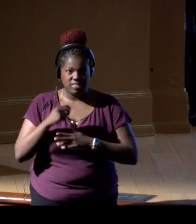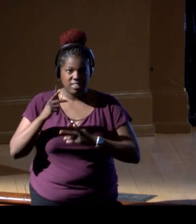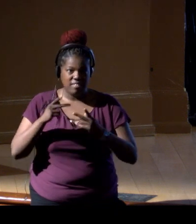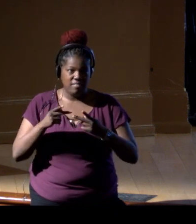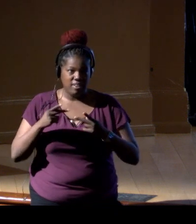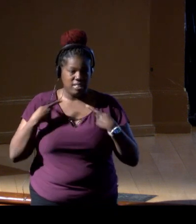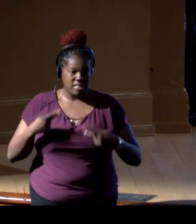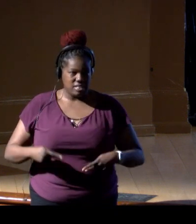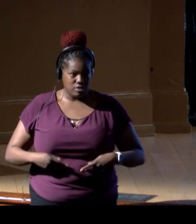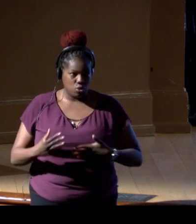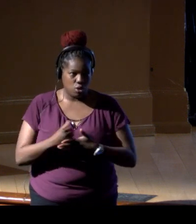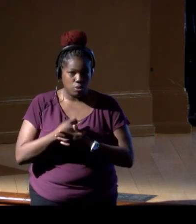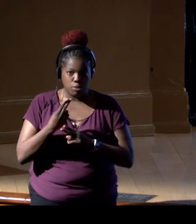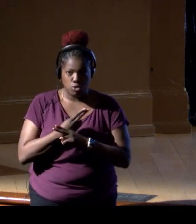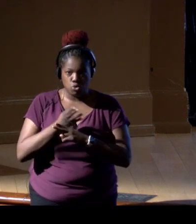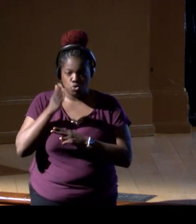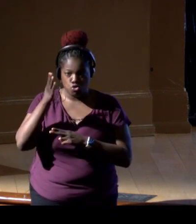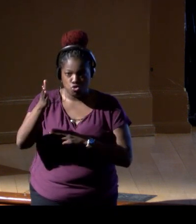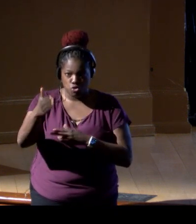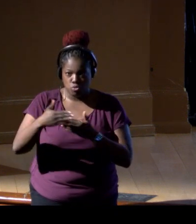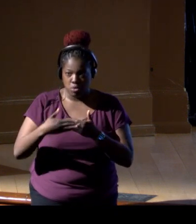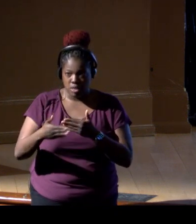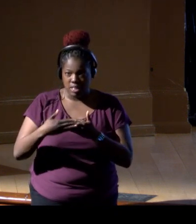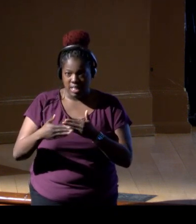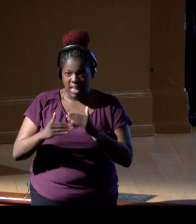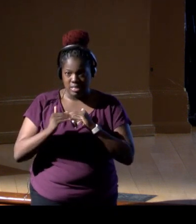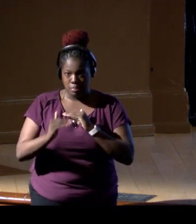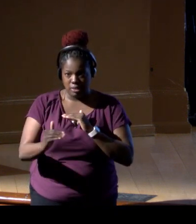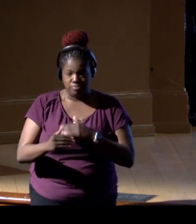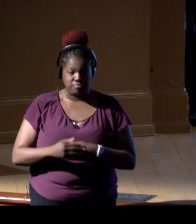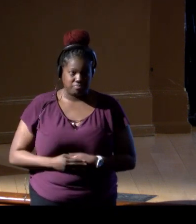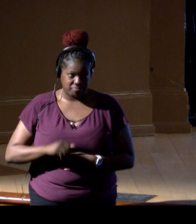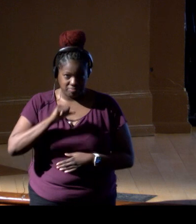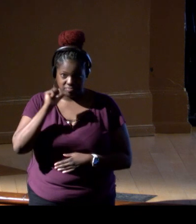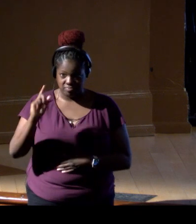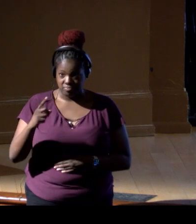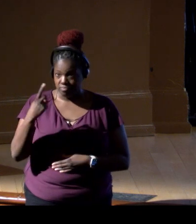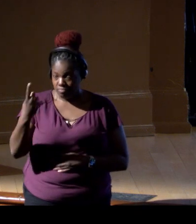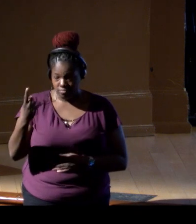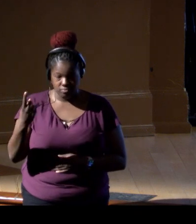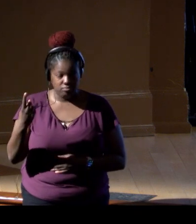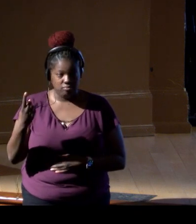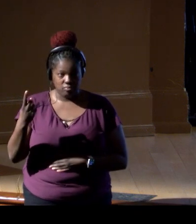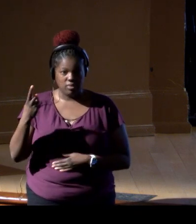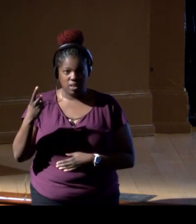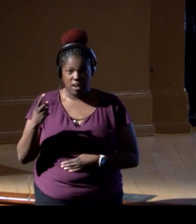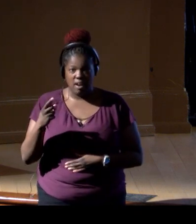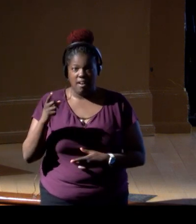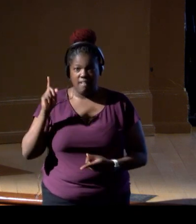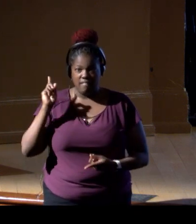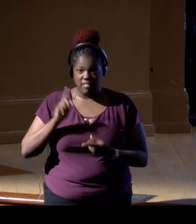to be used in the future as the baselines, not just of those endangered species, but of entire communities,